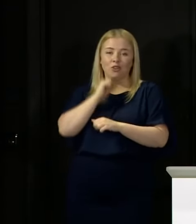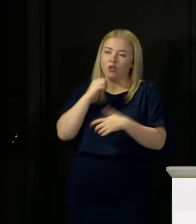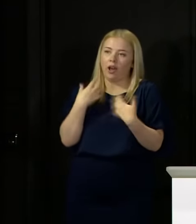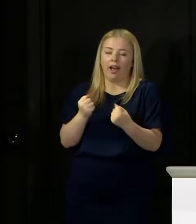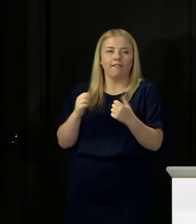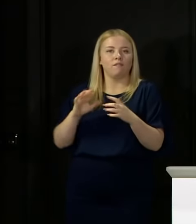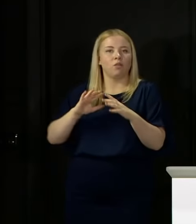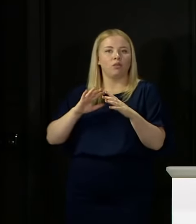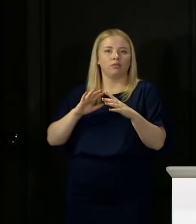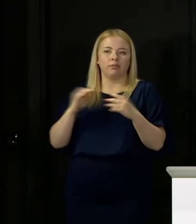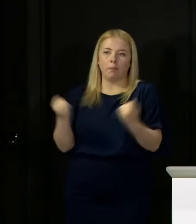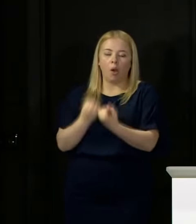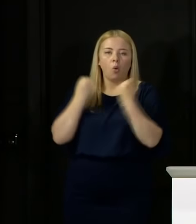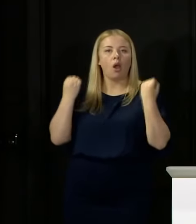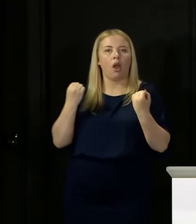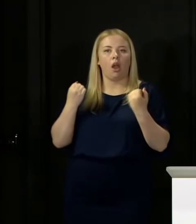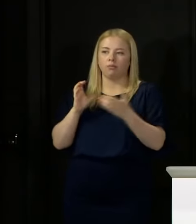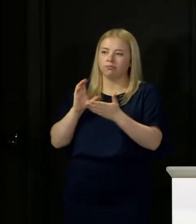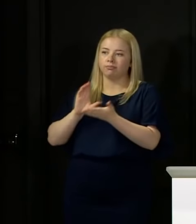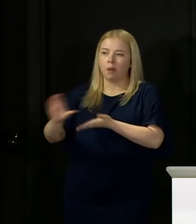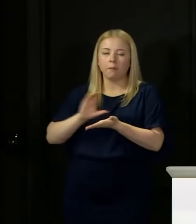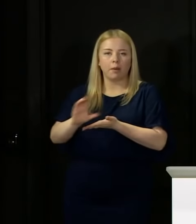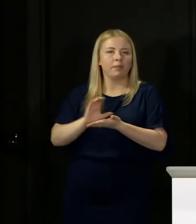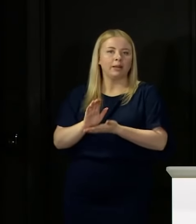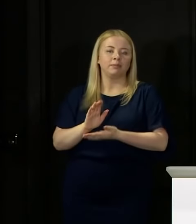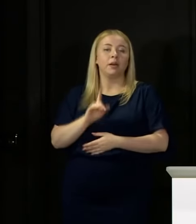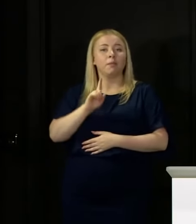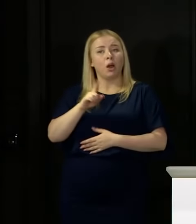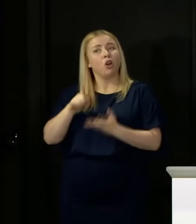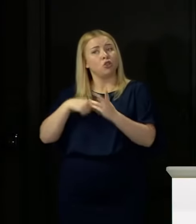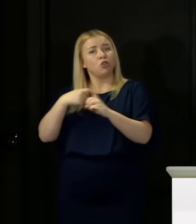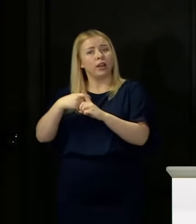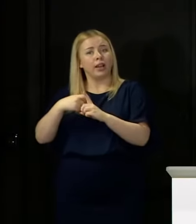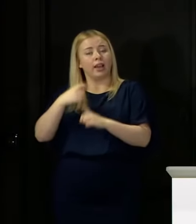means we have to make that case to the UK Government, which has been good in terms of